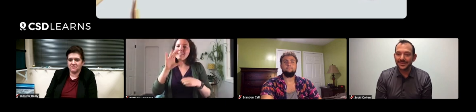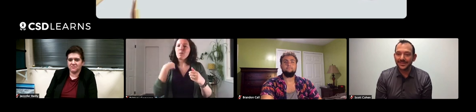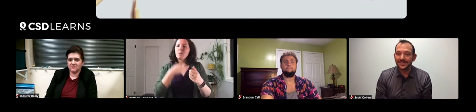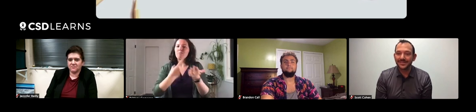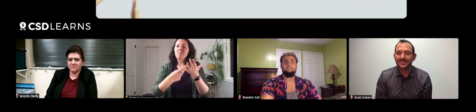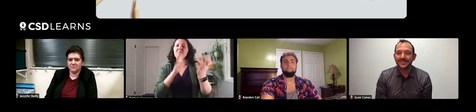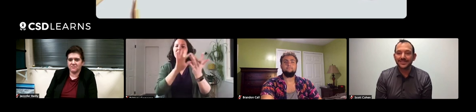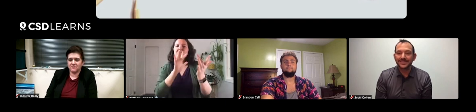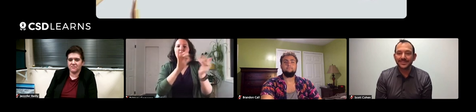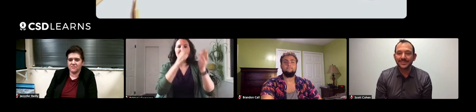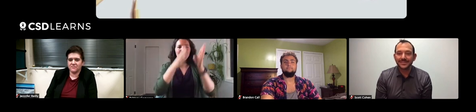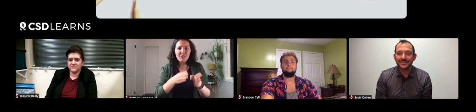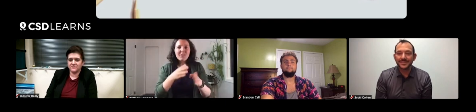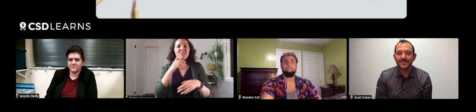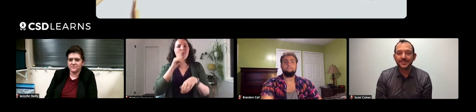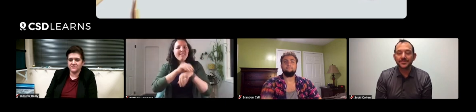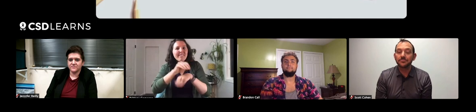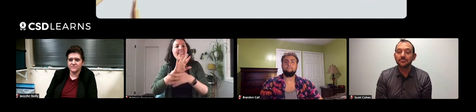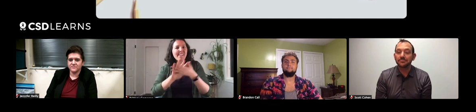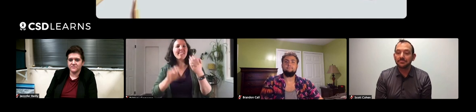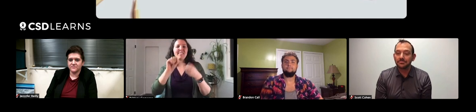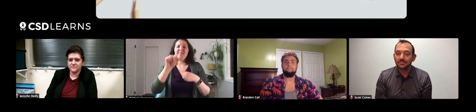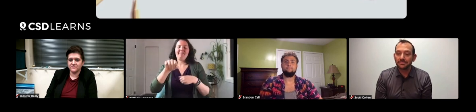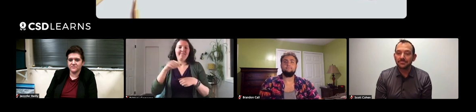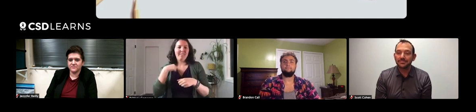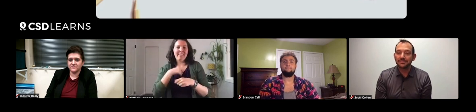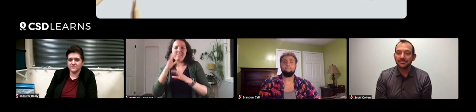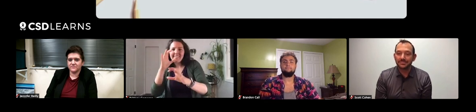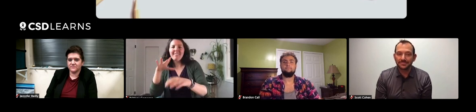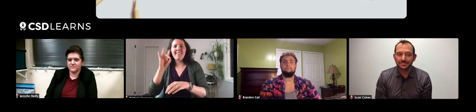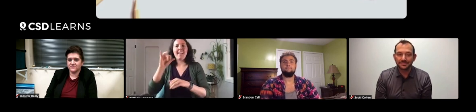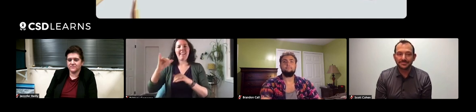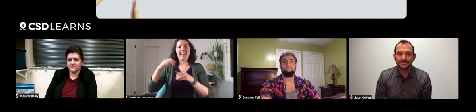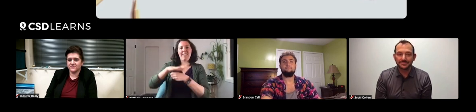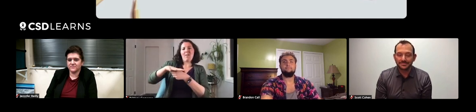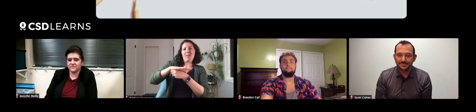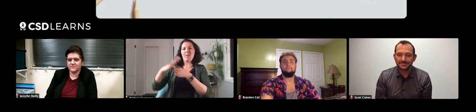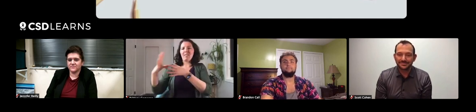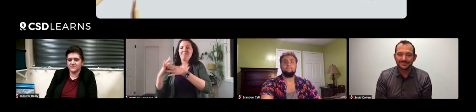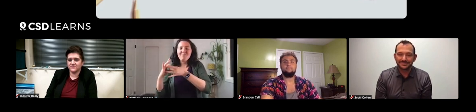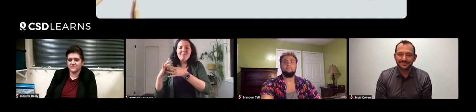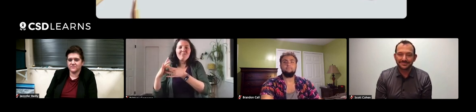So I reach out to this knowledgeable person often. It is good to find local connections.